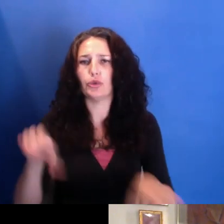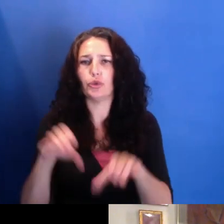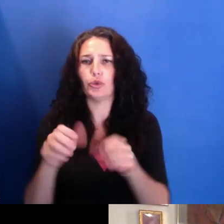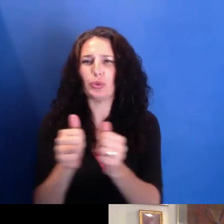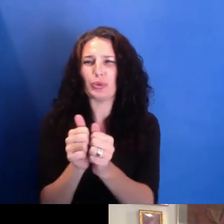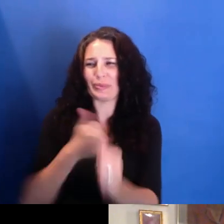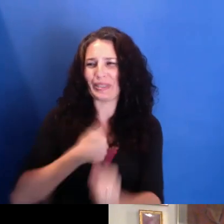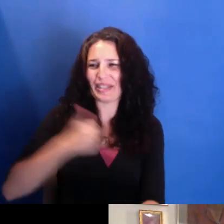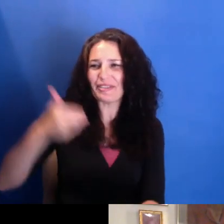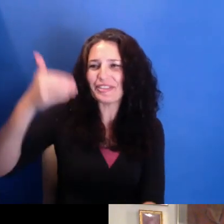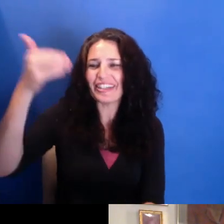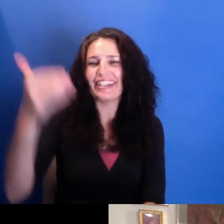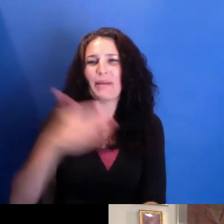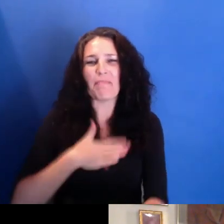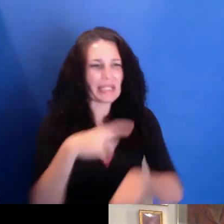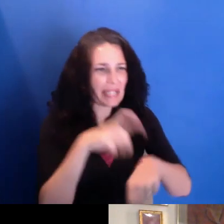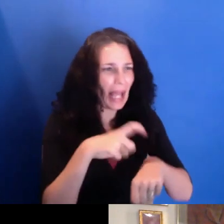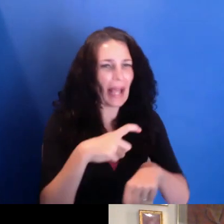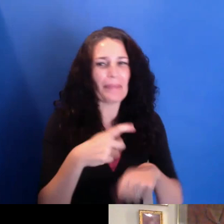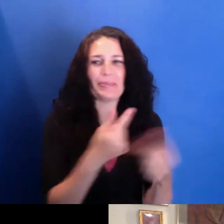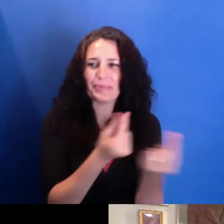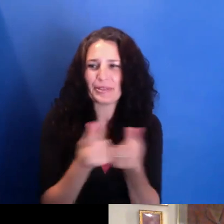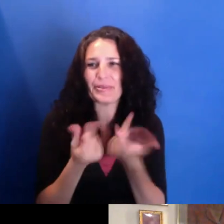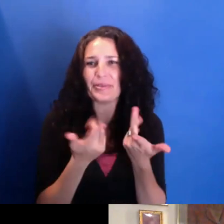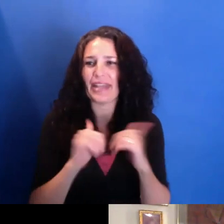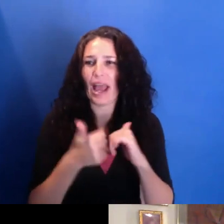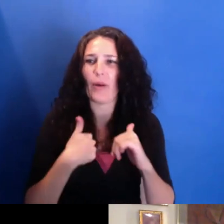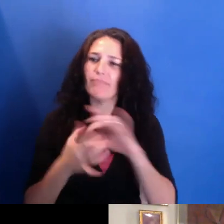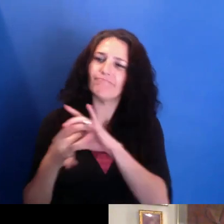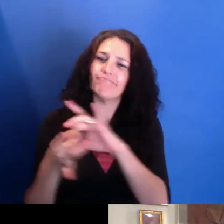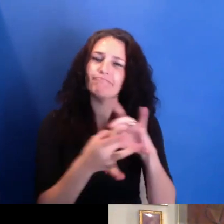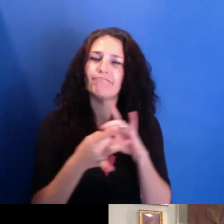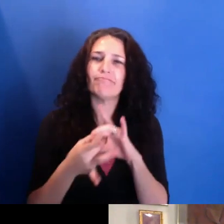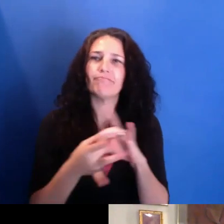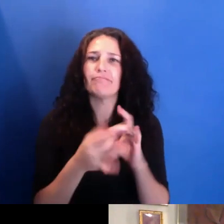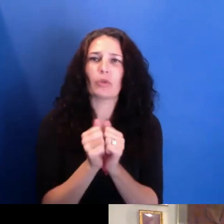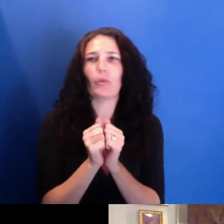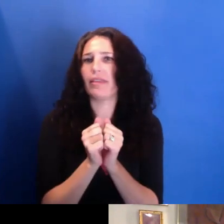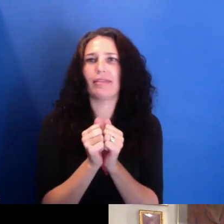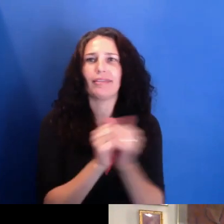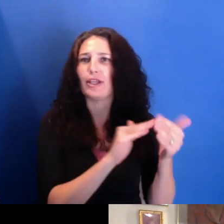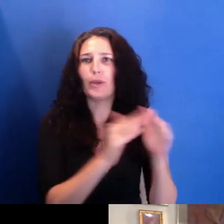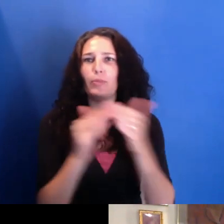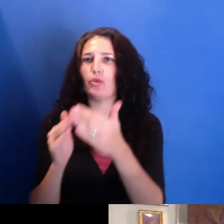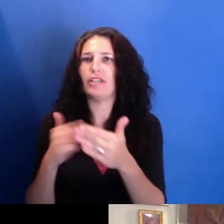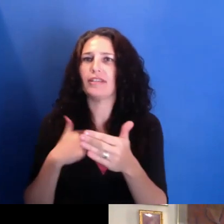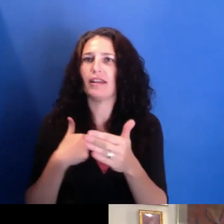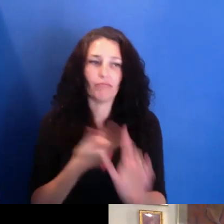and my time and how I'm supposed to be in relationship to-- to the communities that I-- that I come from.